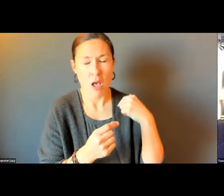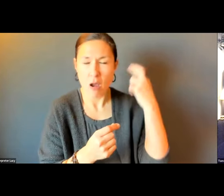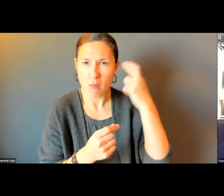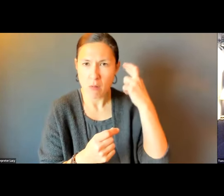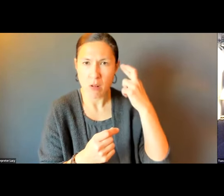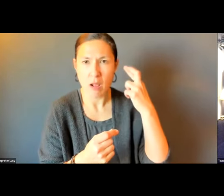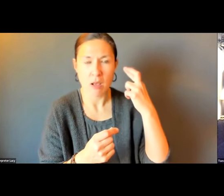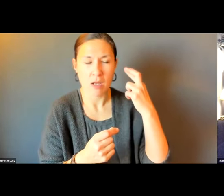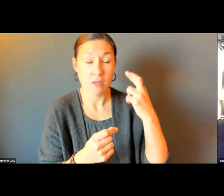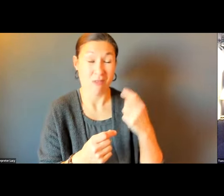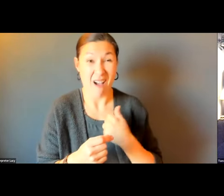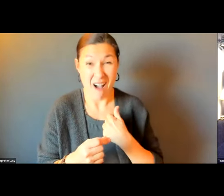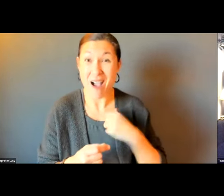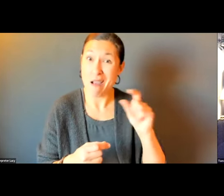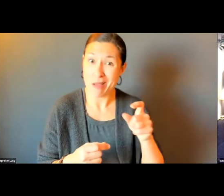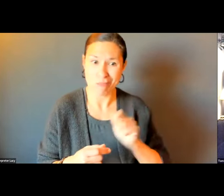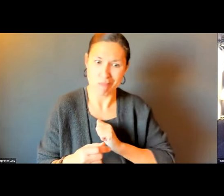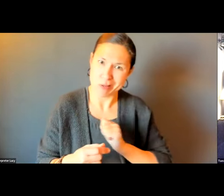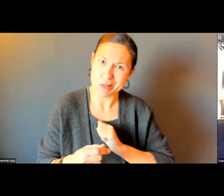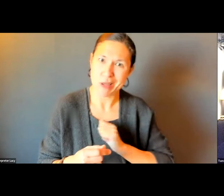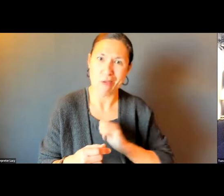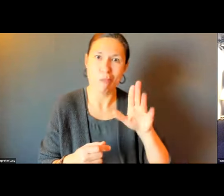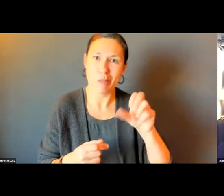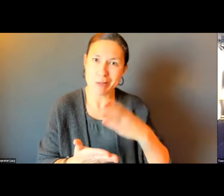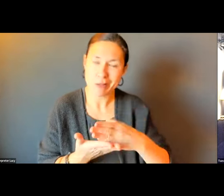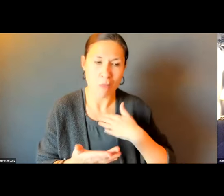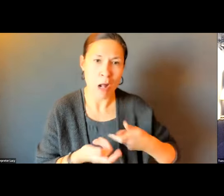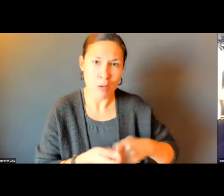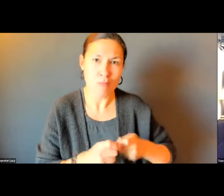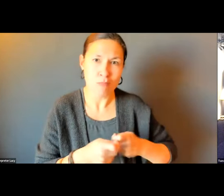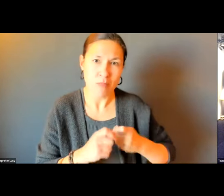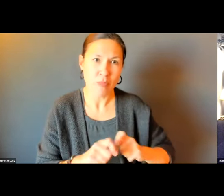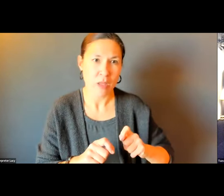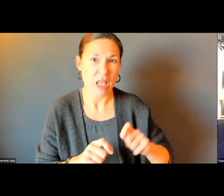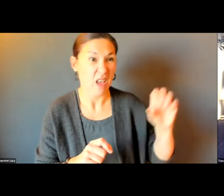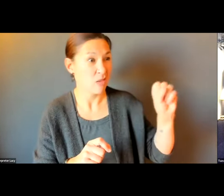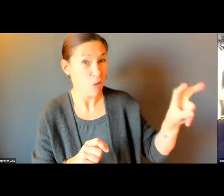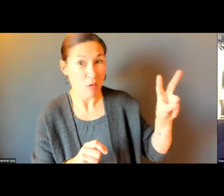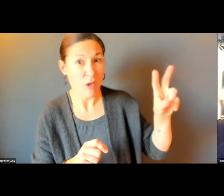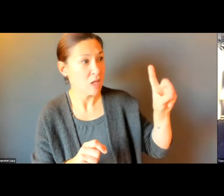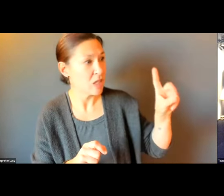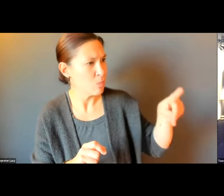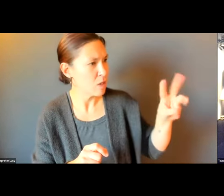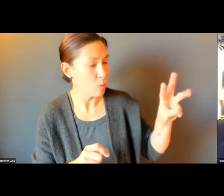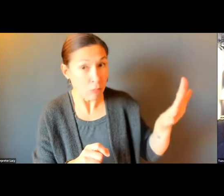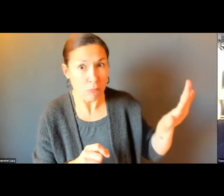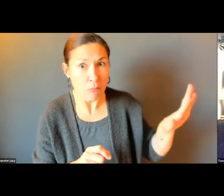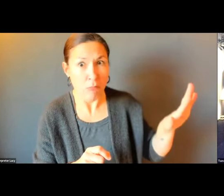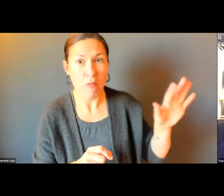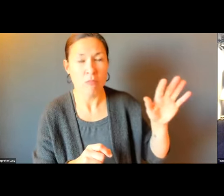PAYING ATTENTION TO SOMERVILLE. I BROUGHT IT TO THEIR ATTENTION YEARS AGO WHEN I DUG OUT MY BUS STOP WITH A SHOVEL.